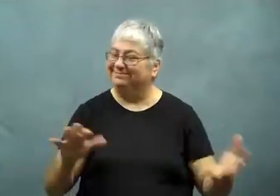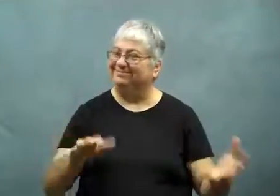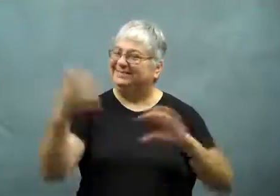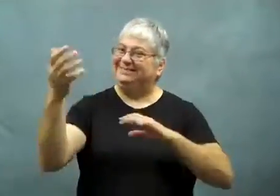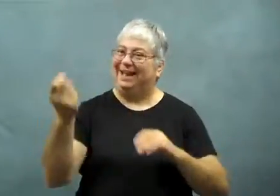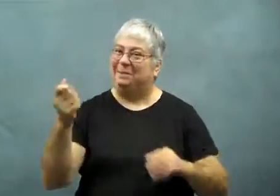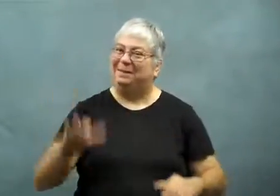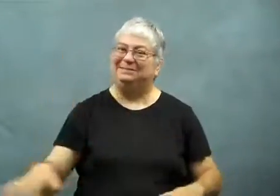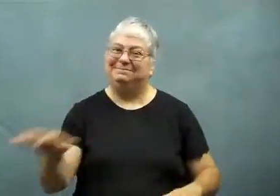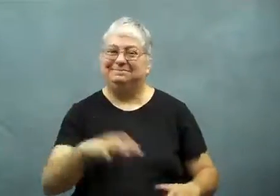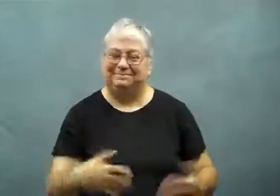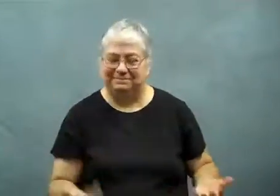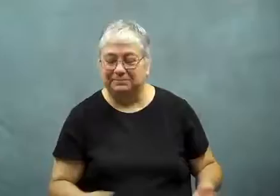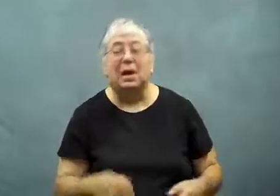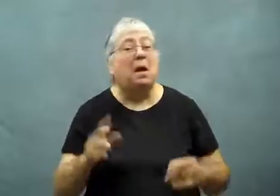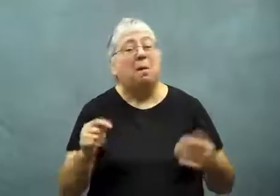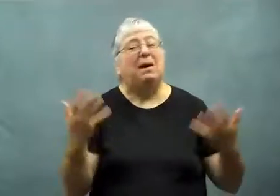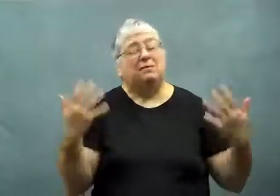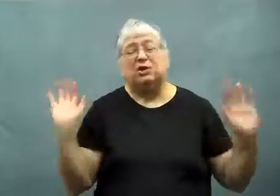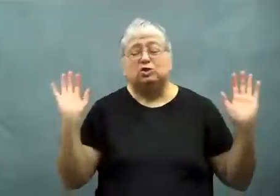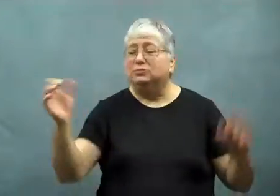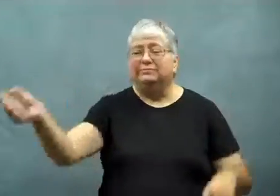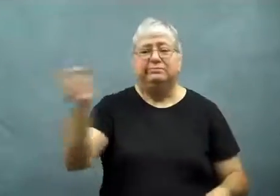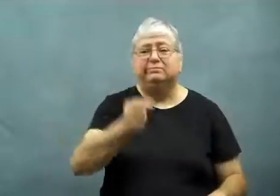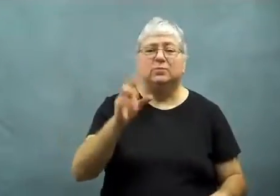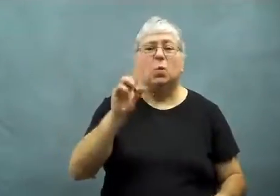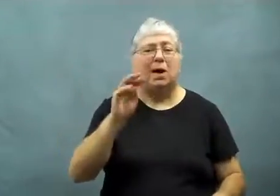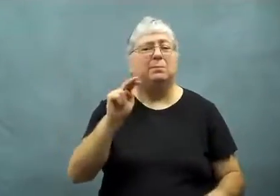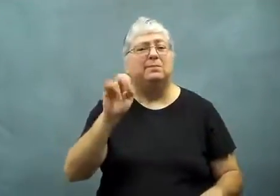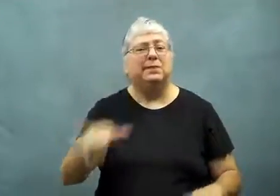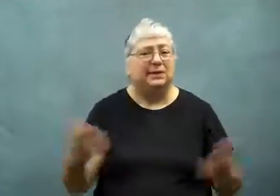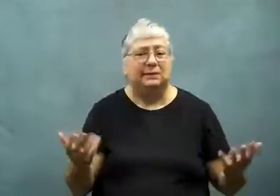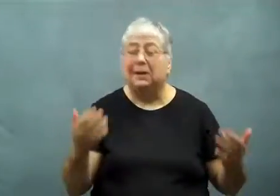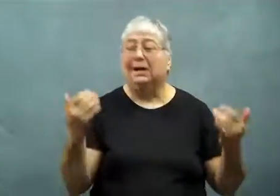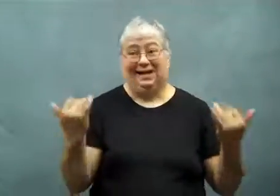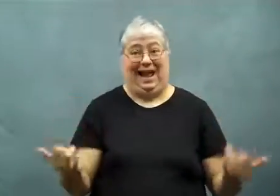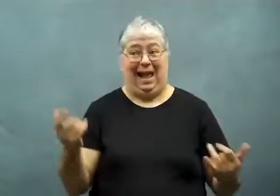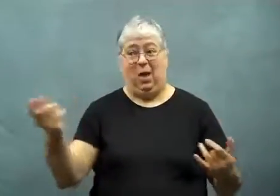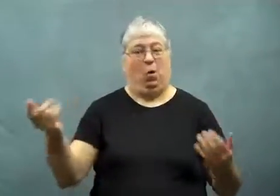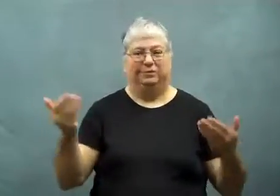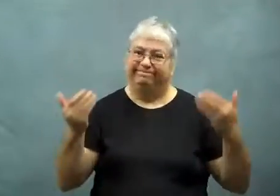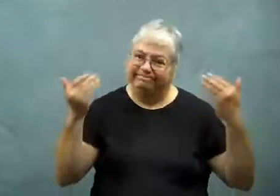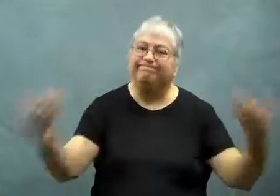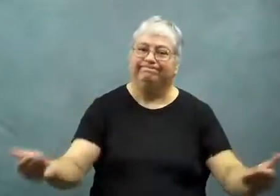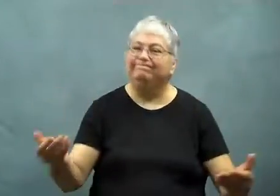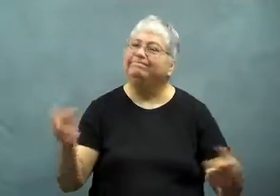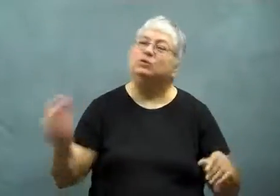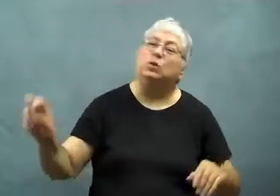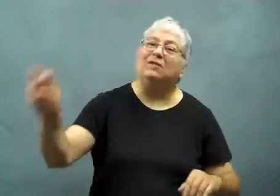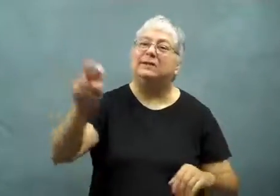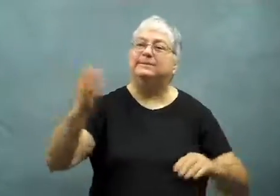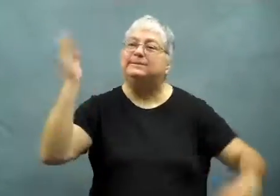There was a little bit of conflict there.